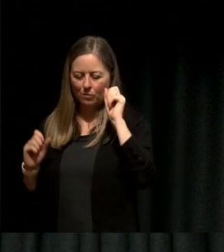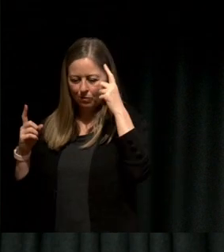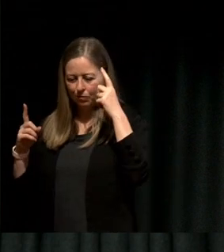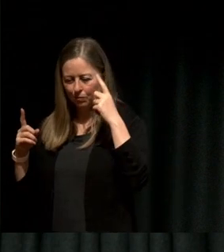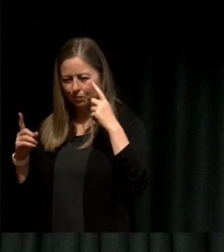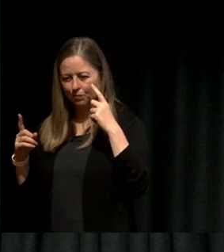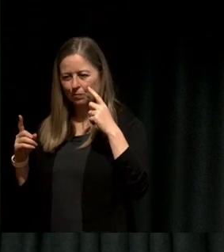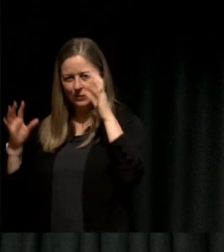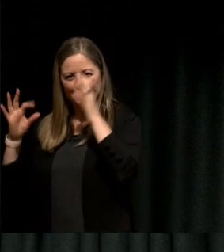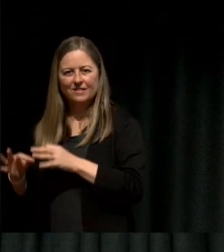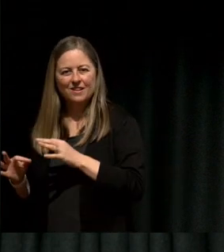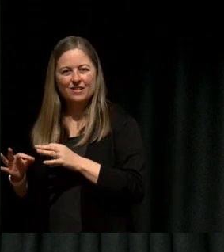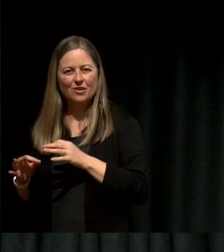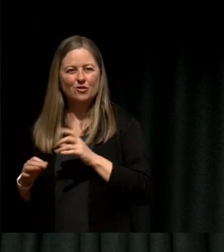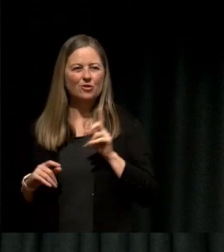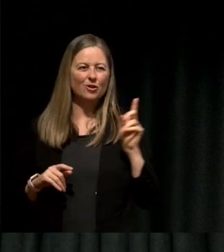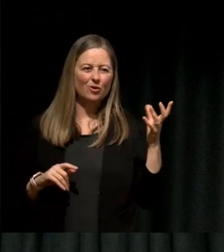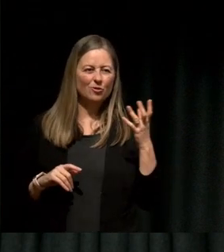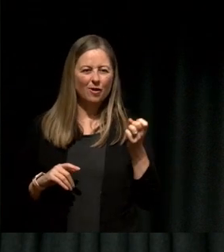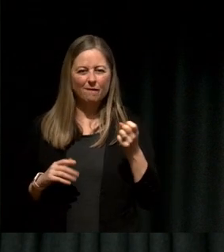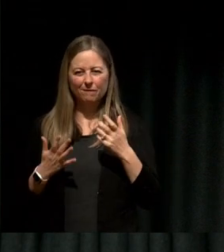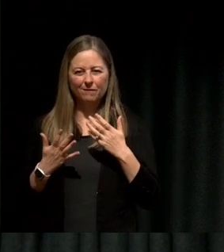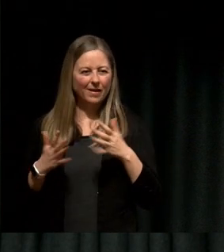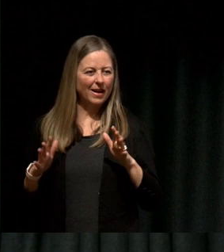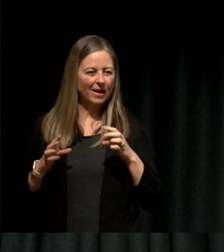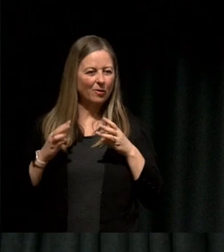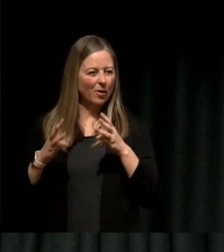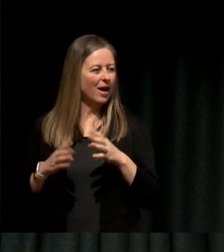you have any schedules or practices. Sandeep: Yeah absolutely, there's a couple I follow.